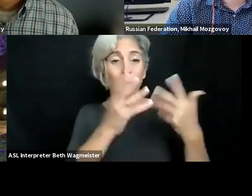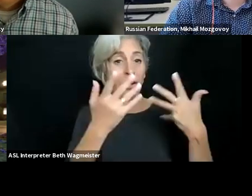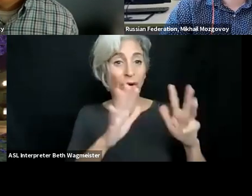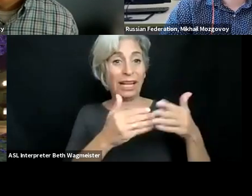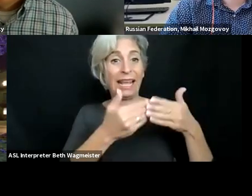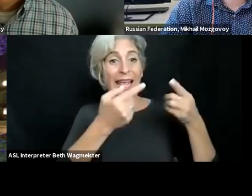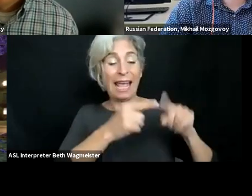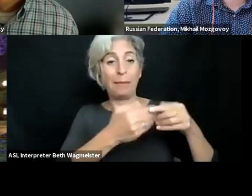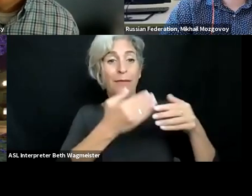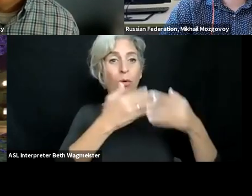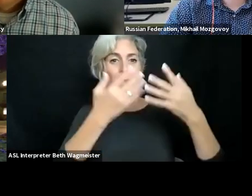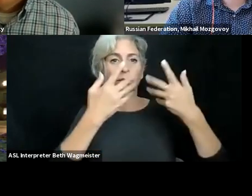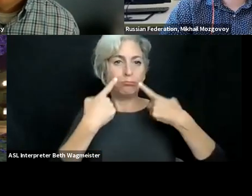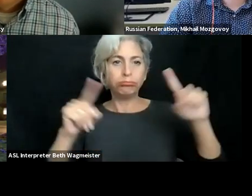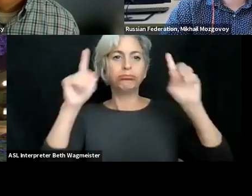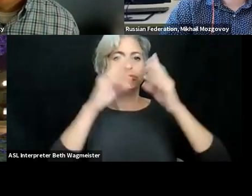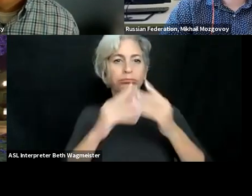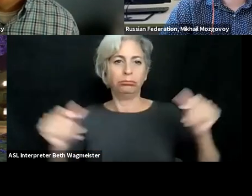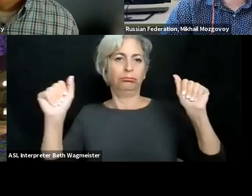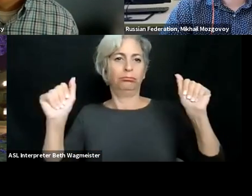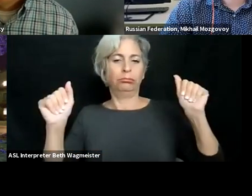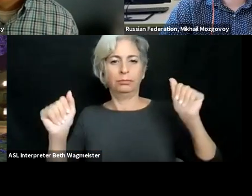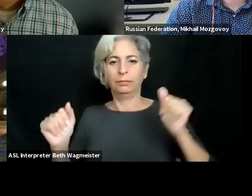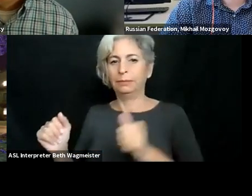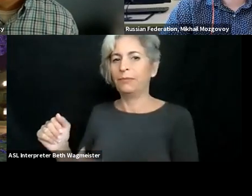in your environment or would you say this is with the